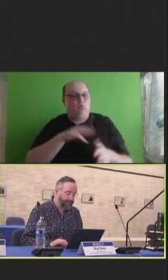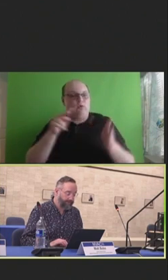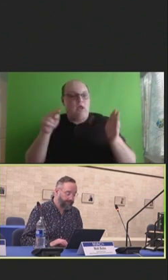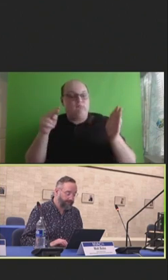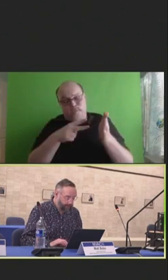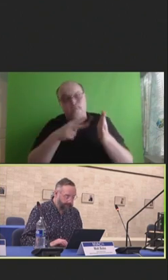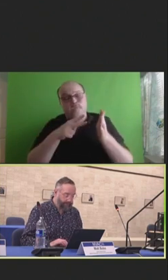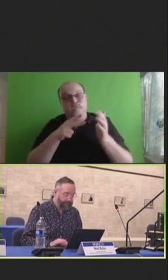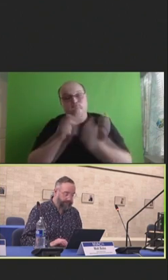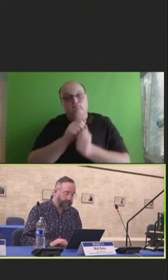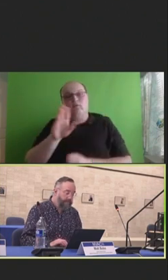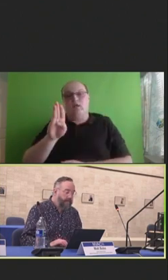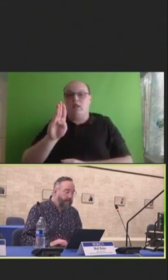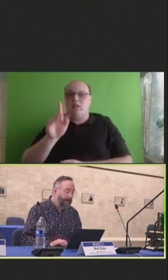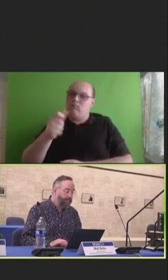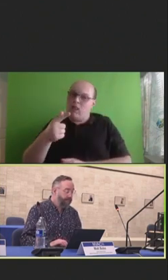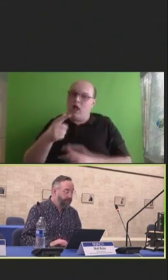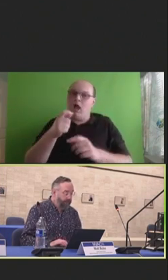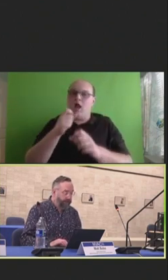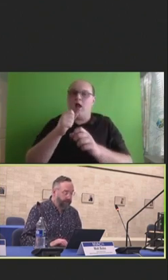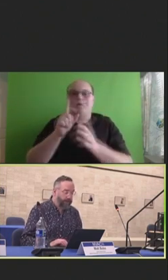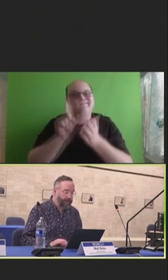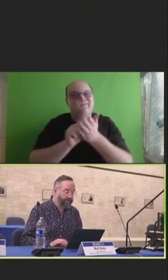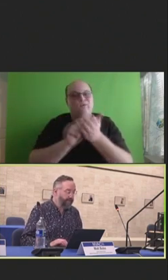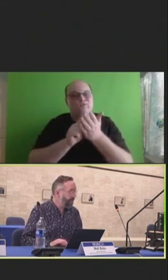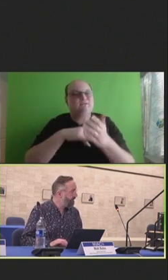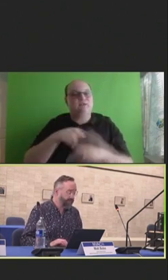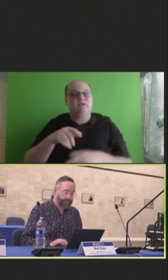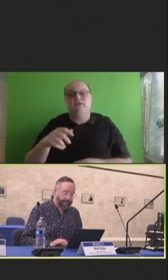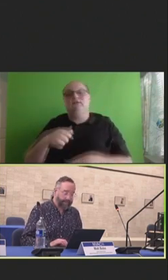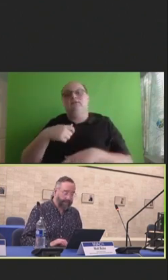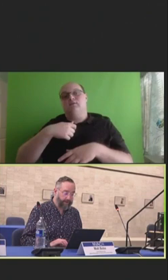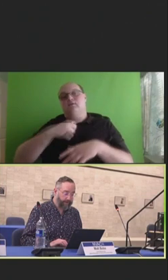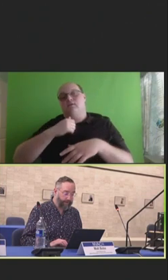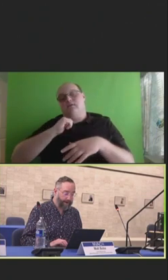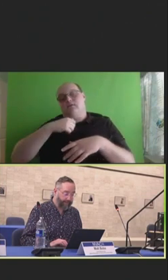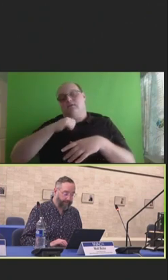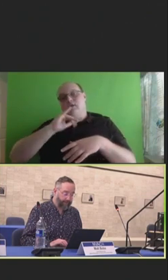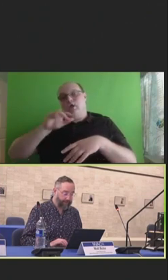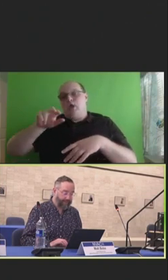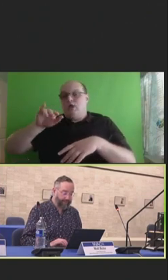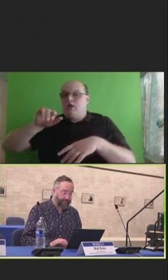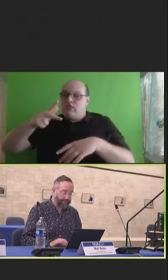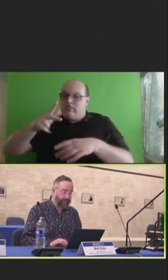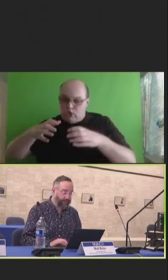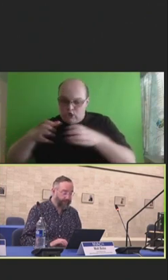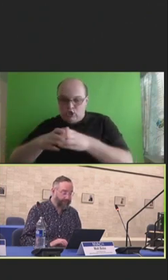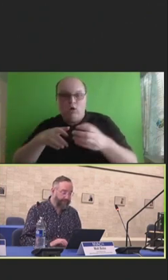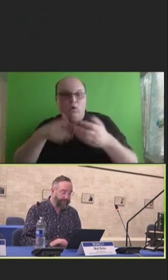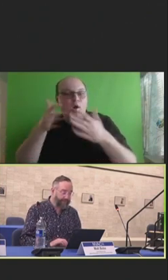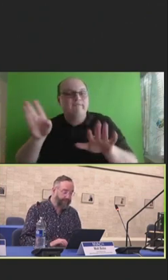A third cohort of sites have completed their rapid community assessment trainings and conducted